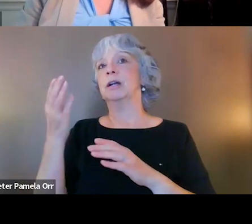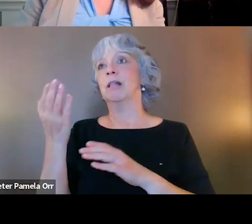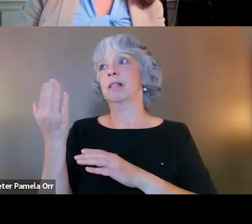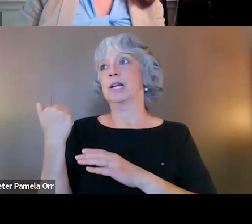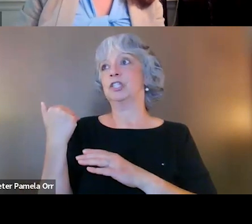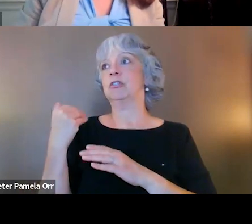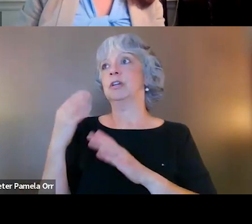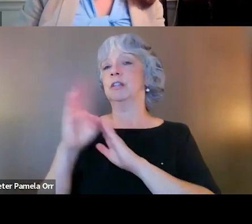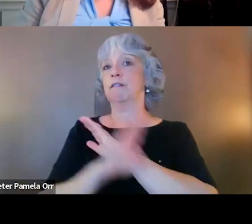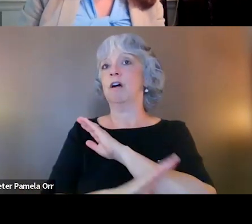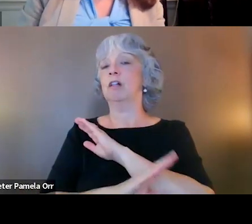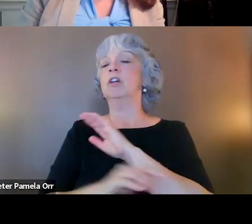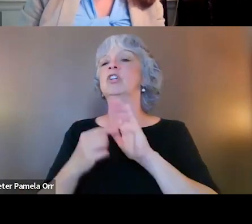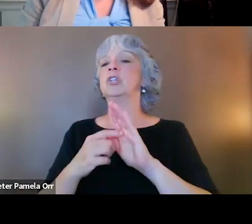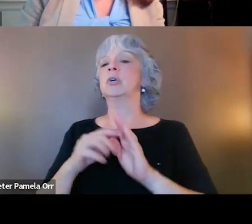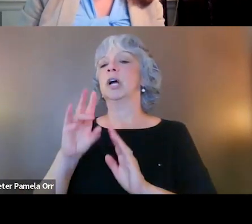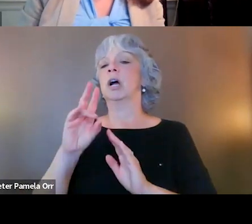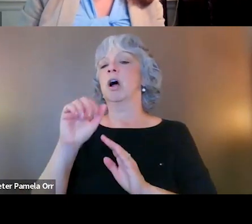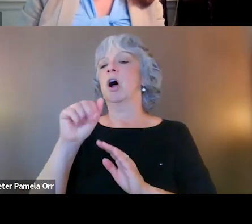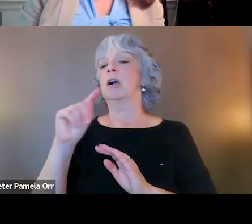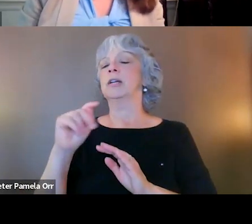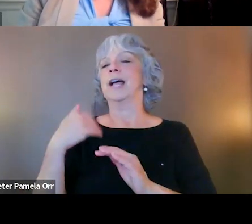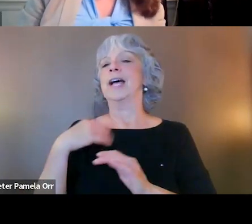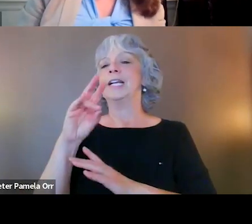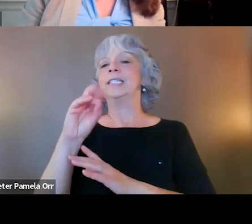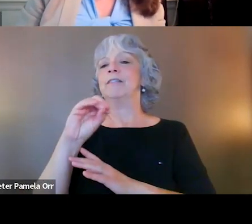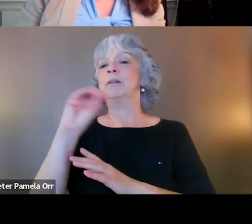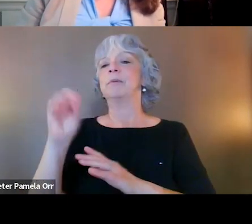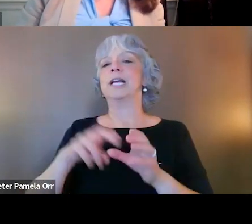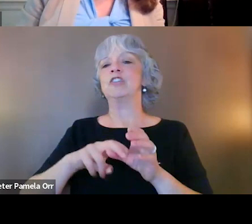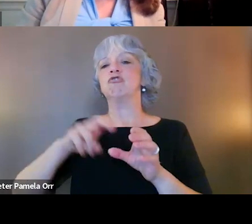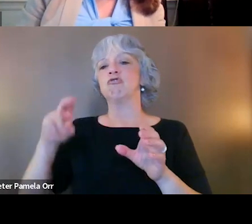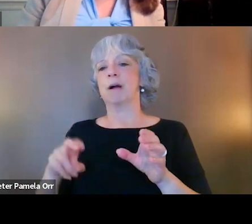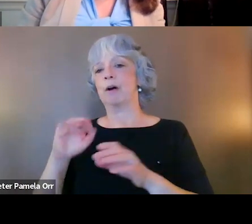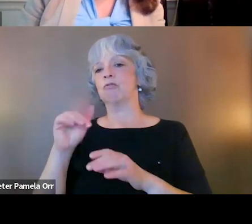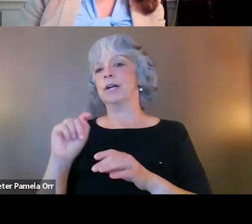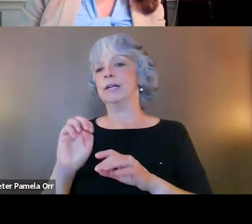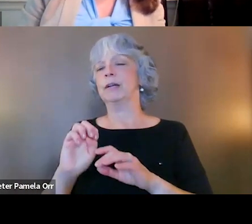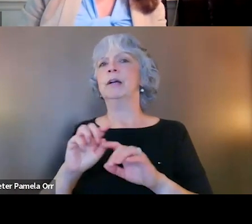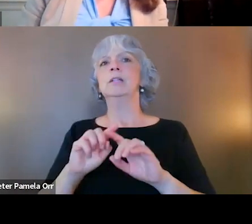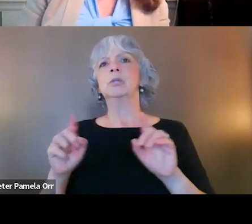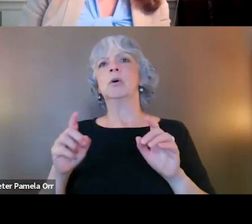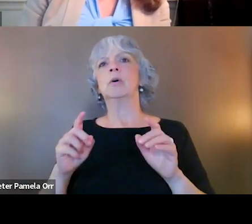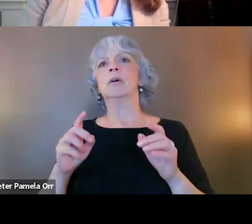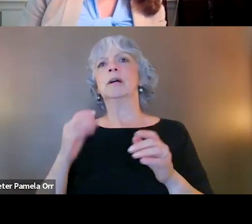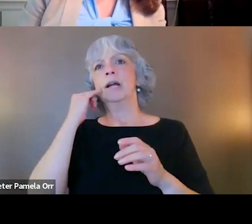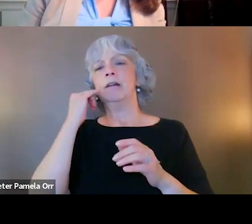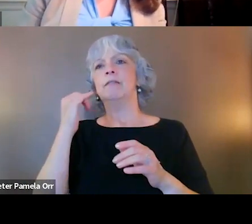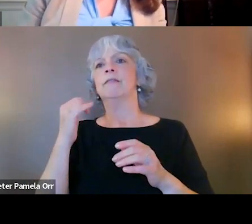showed that ART had a 70% dropout rate. And again, if a therapy isn't tolerable or clients don't like it,